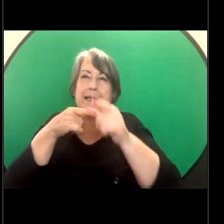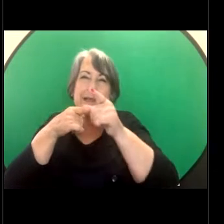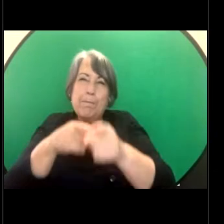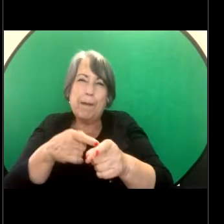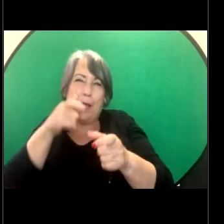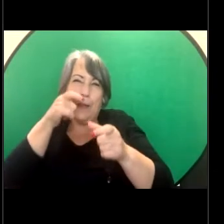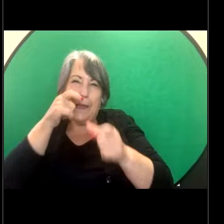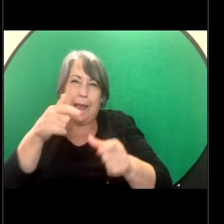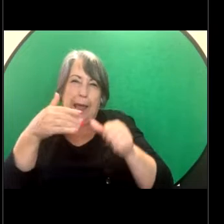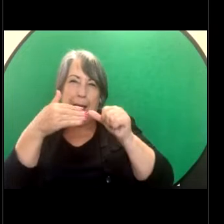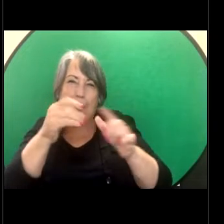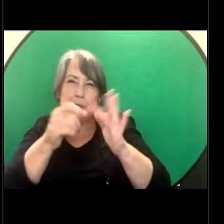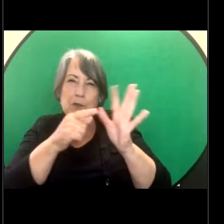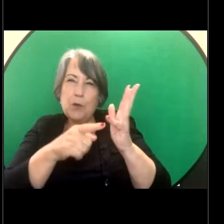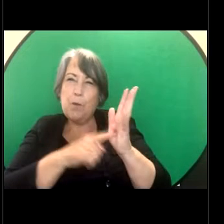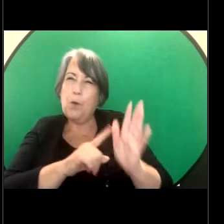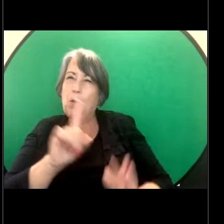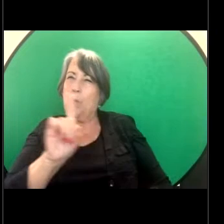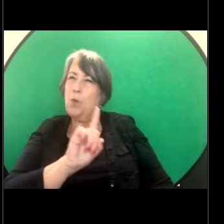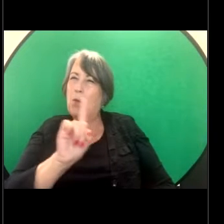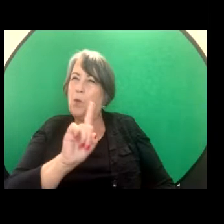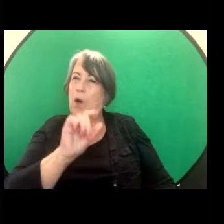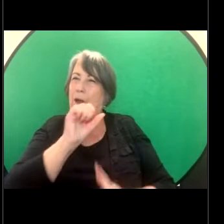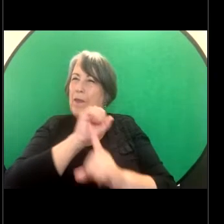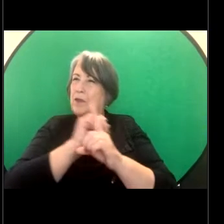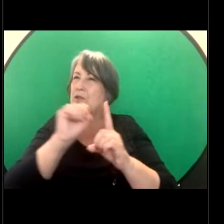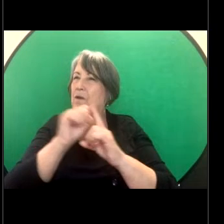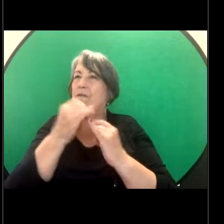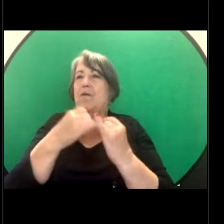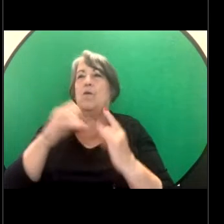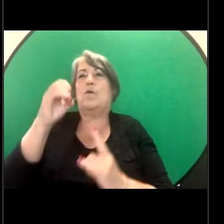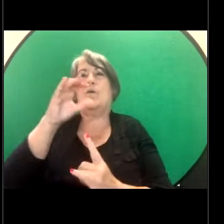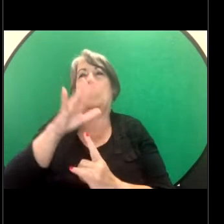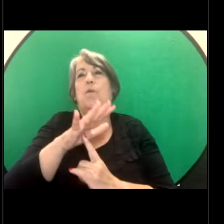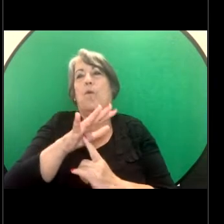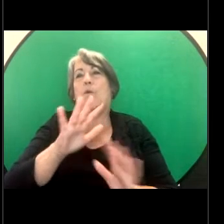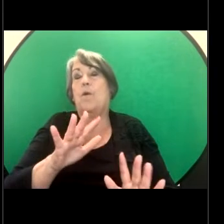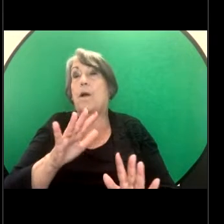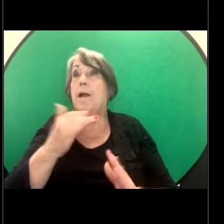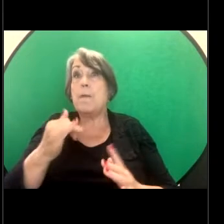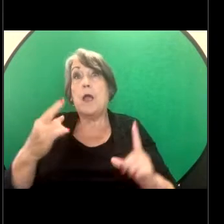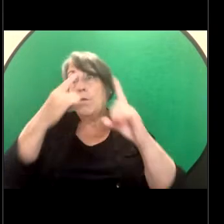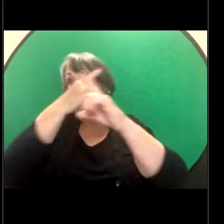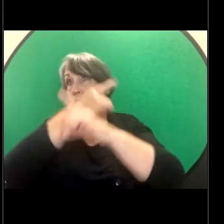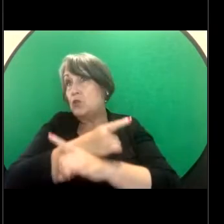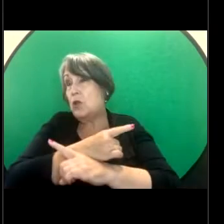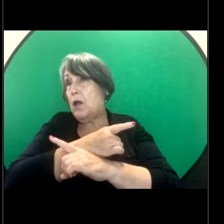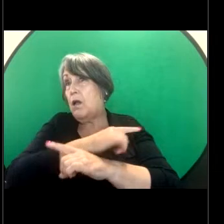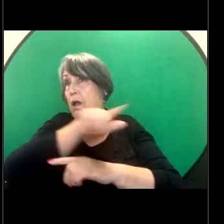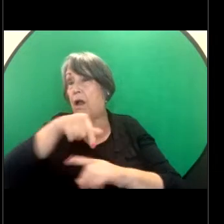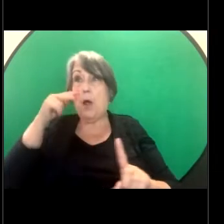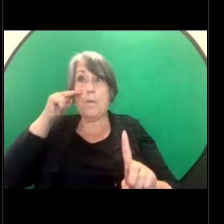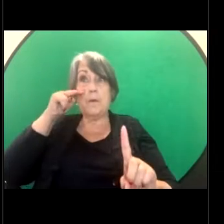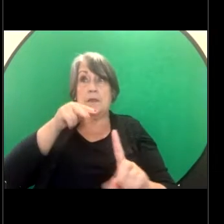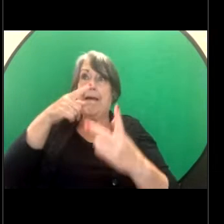those circumstances are really relevant. It might change things if the carer had done anything else.